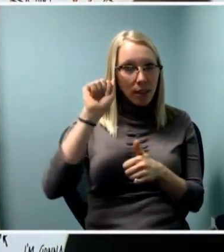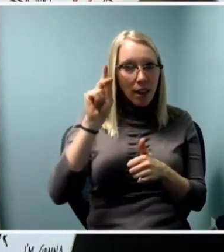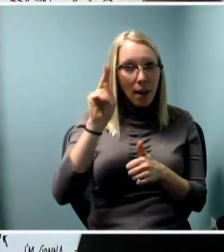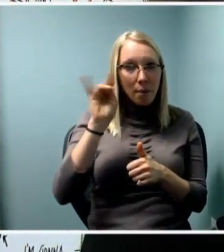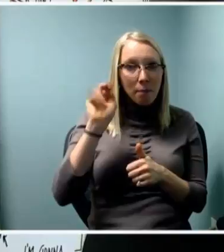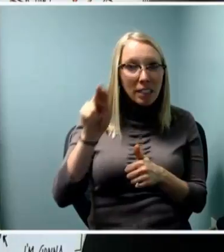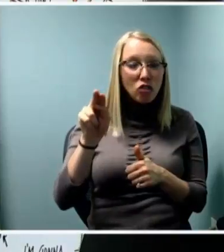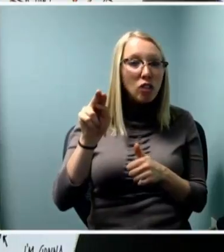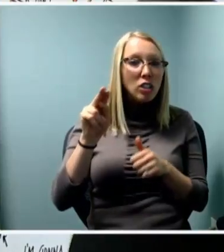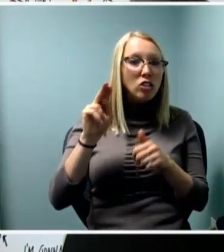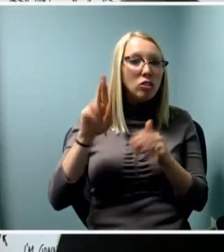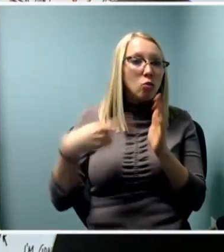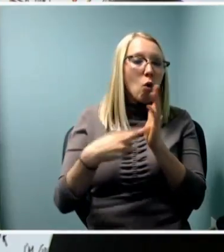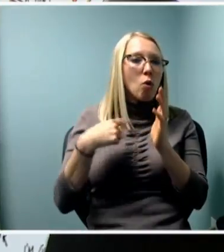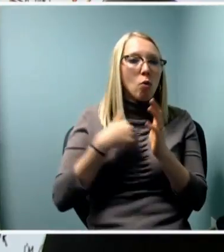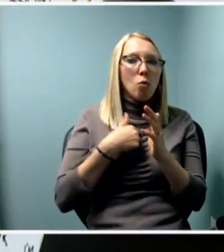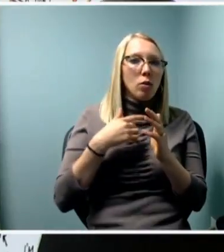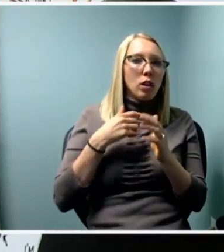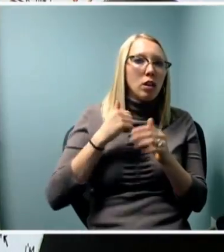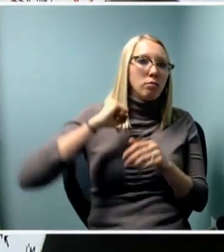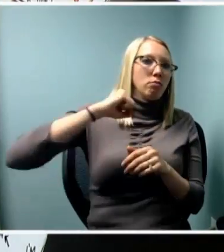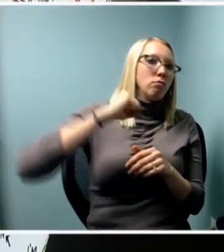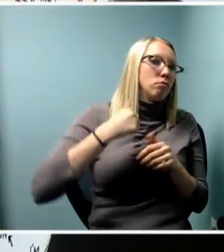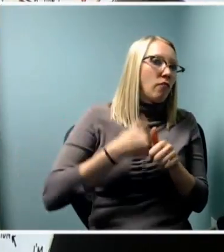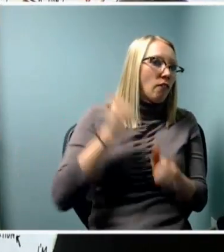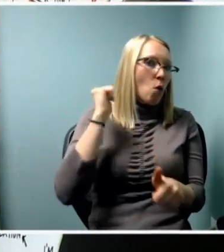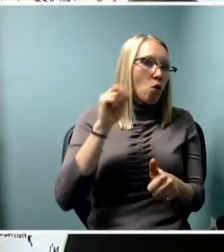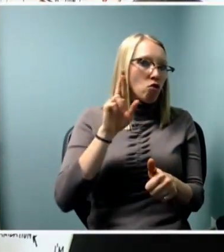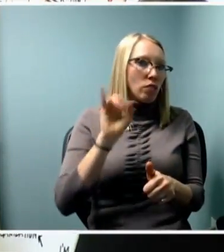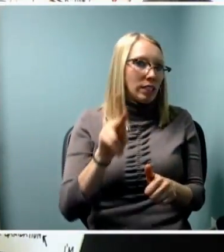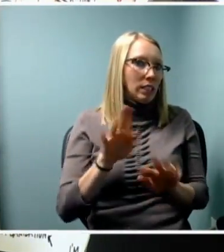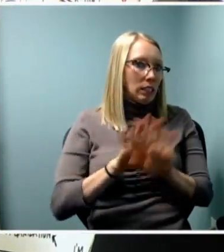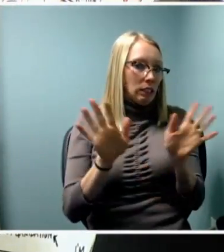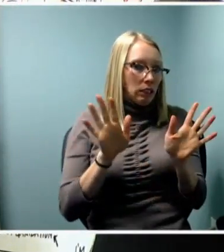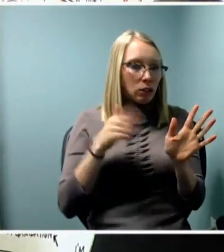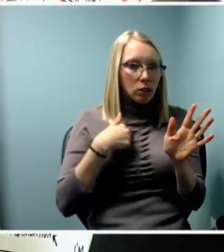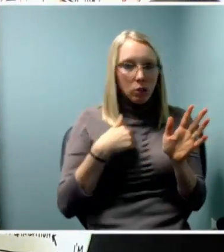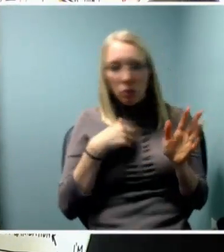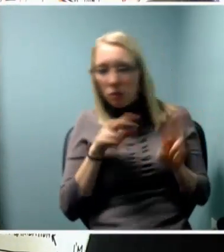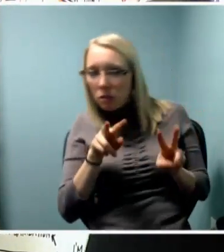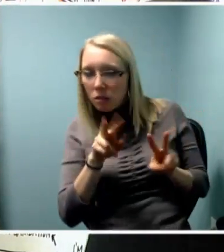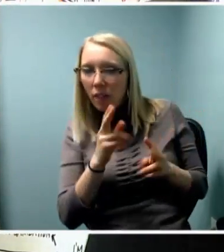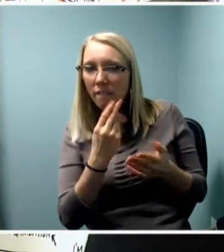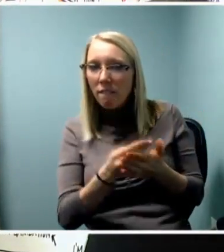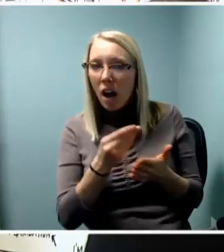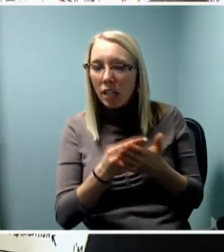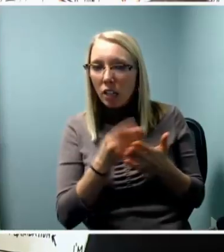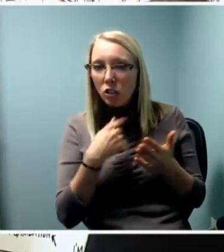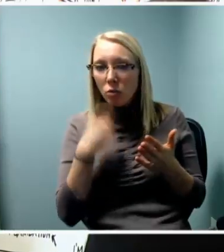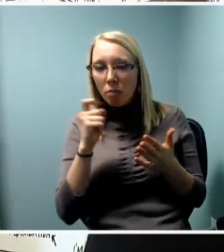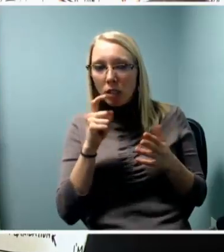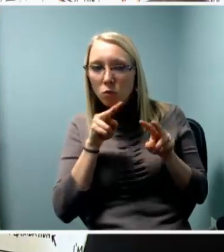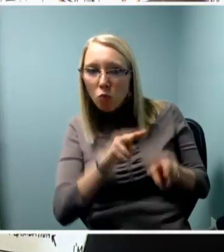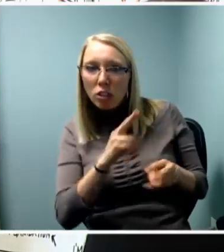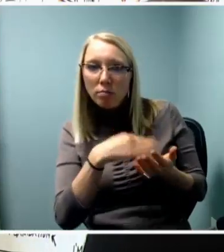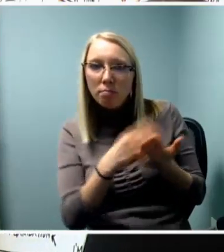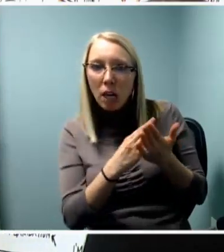We're constantly aware of financial bottomline or not wanting to offend people